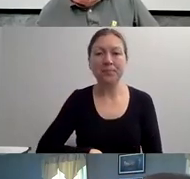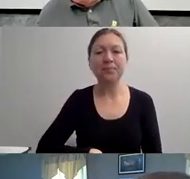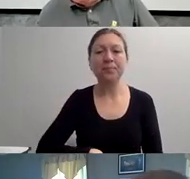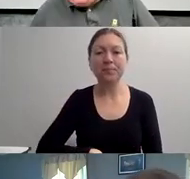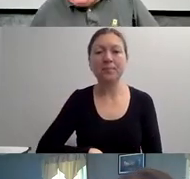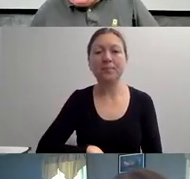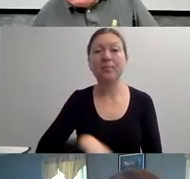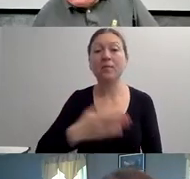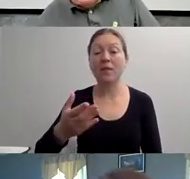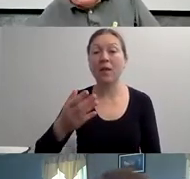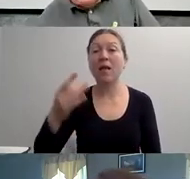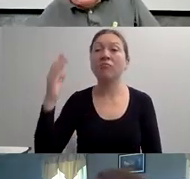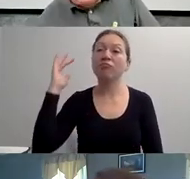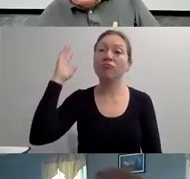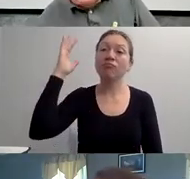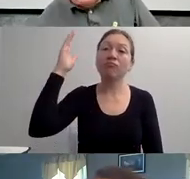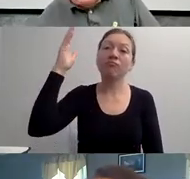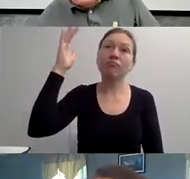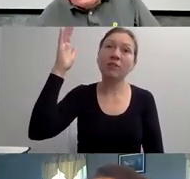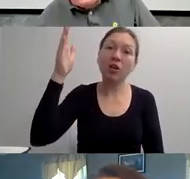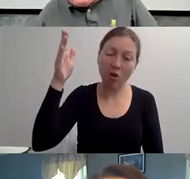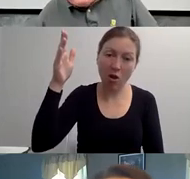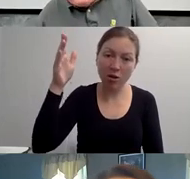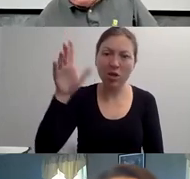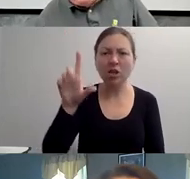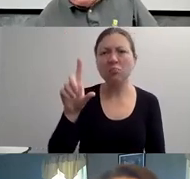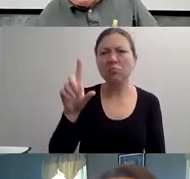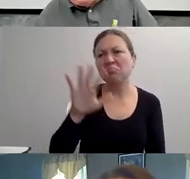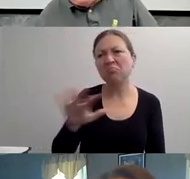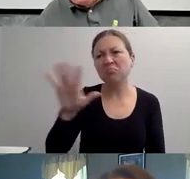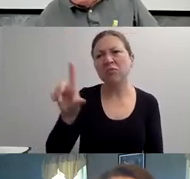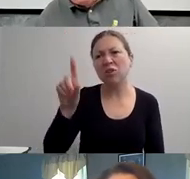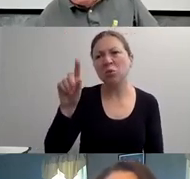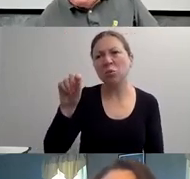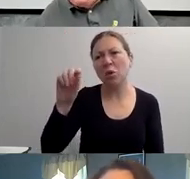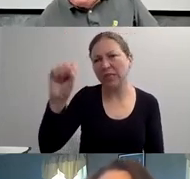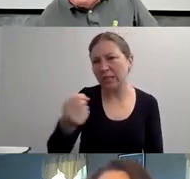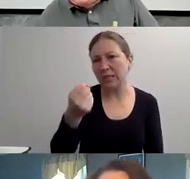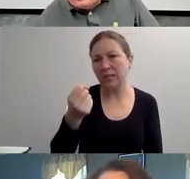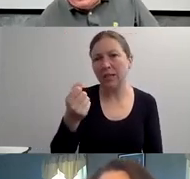SOMETIMES IN THE PRISONS." "AND BASICALLY WE'RE DOING THE SAME DAMN THING TODAY.